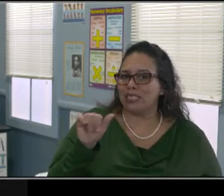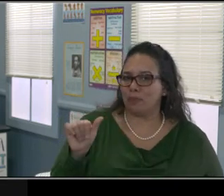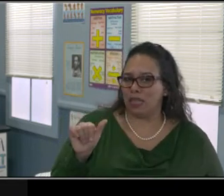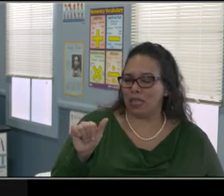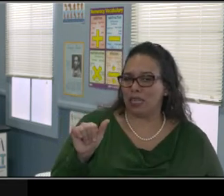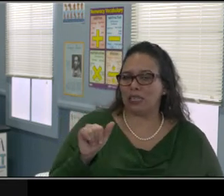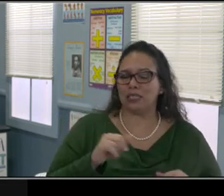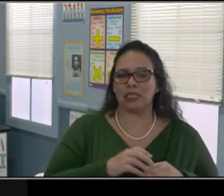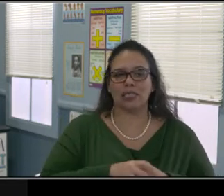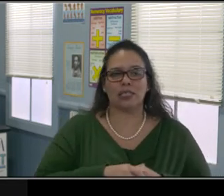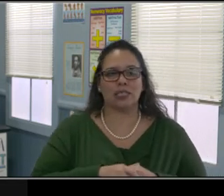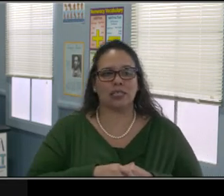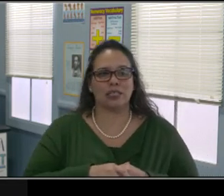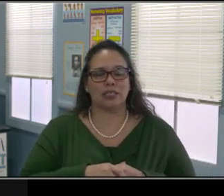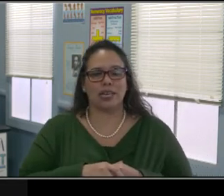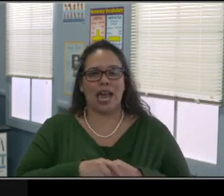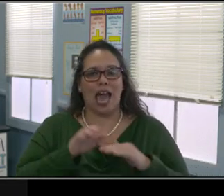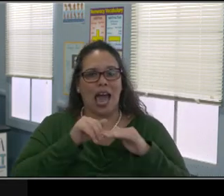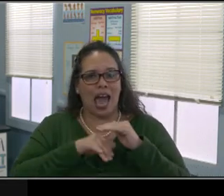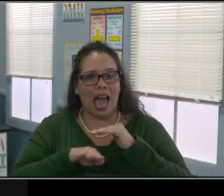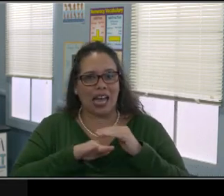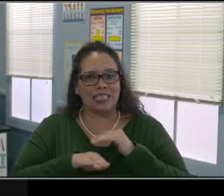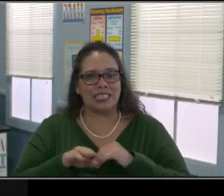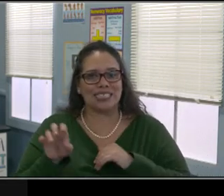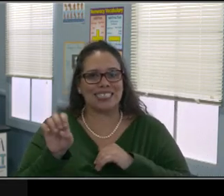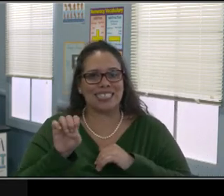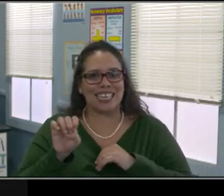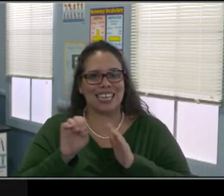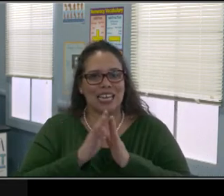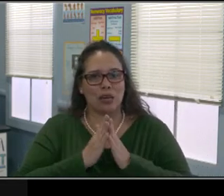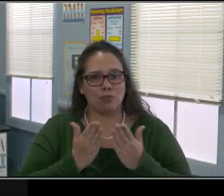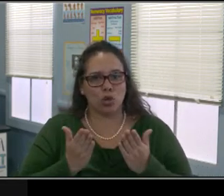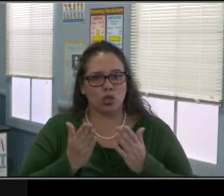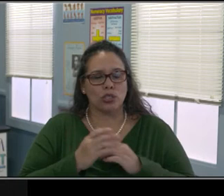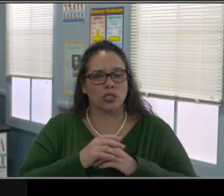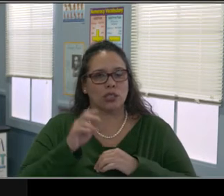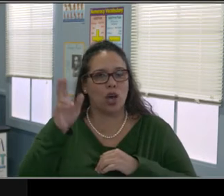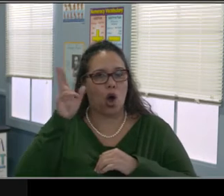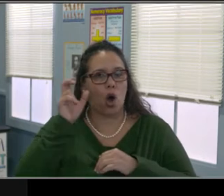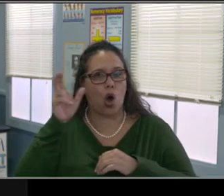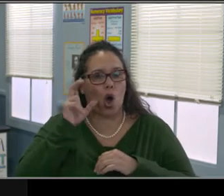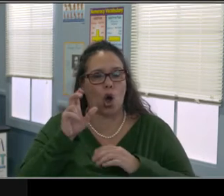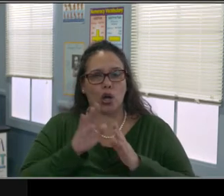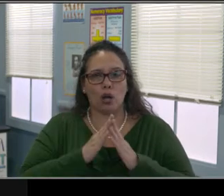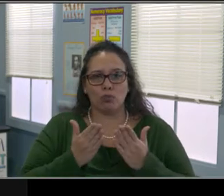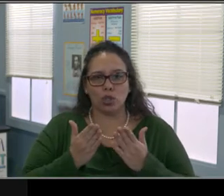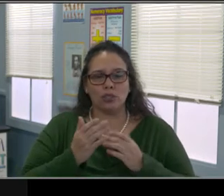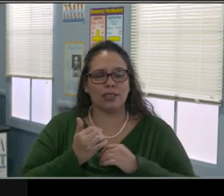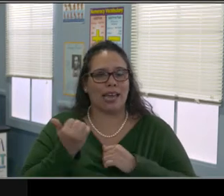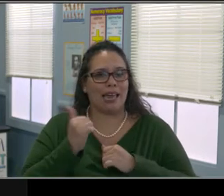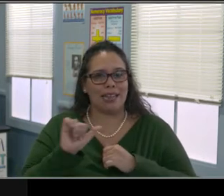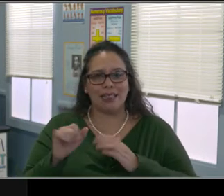So equal access definitely still needs accommodations, modifications, whatever the case may be.